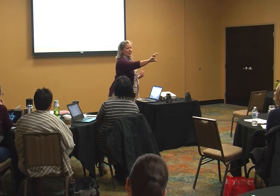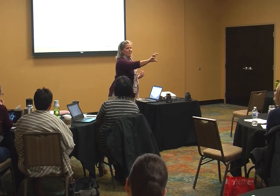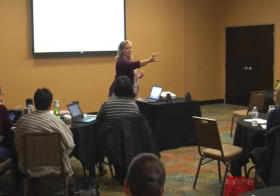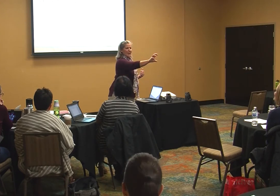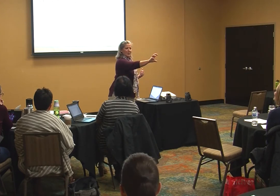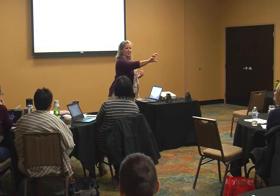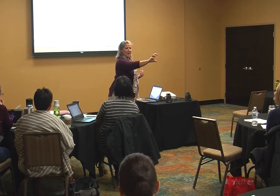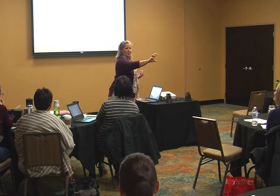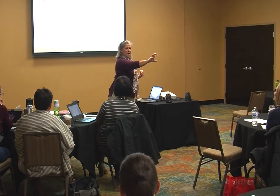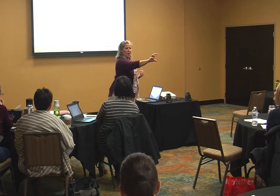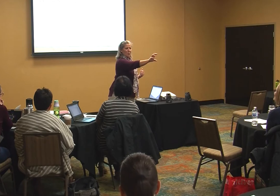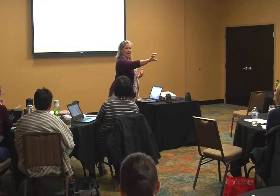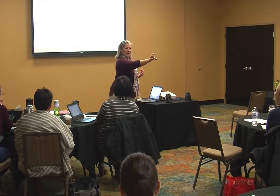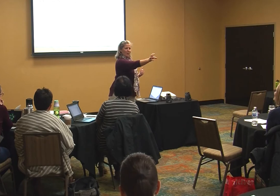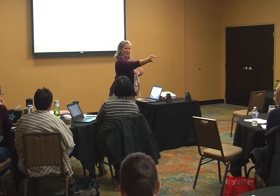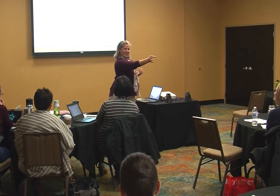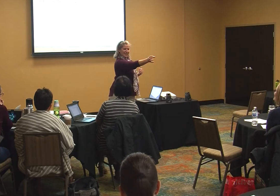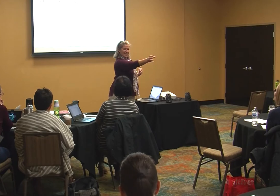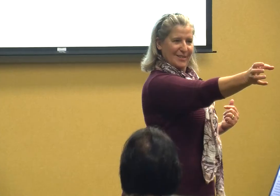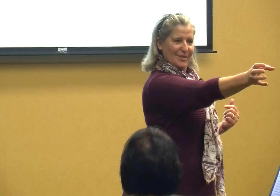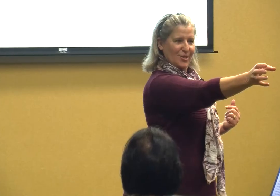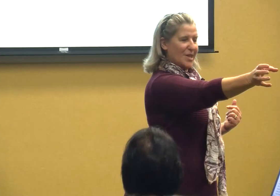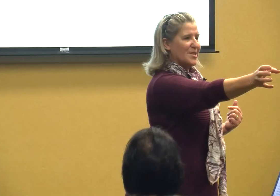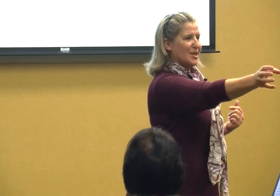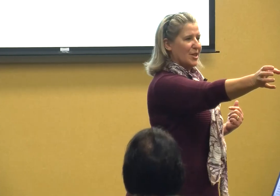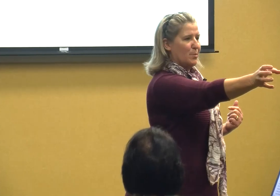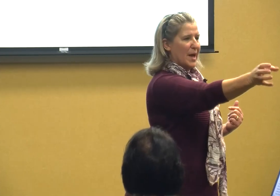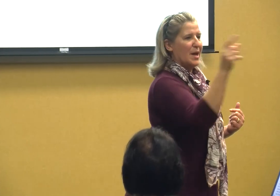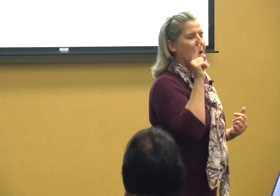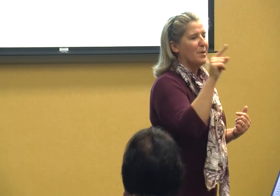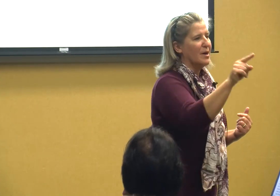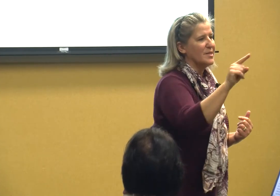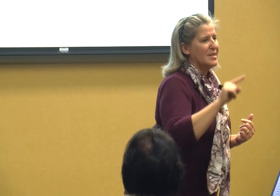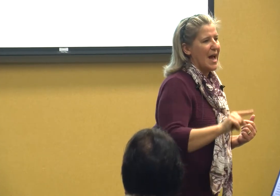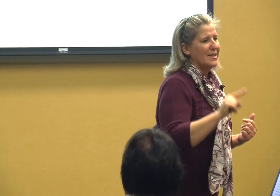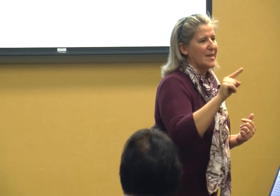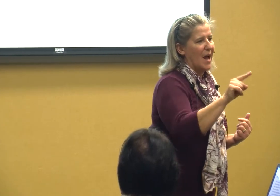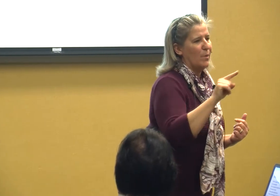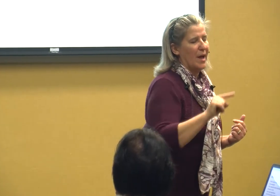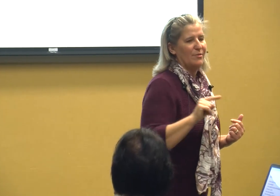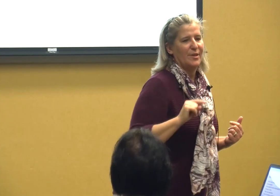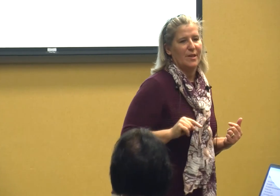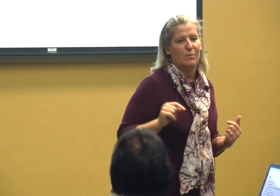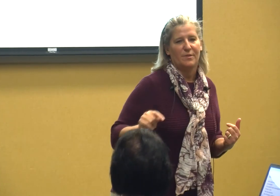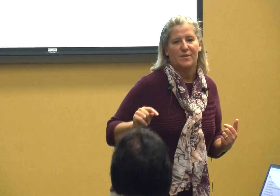information that you know and go just a little bit because that's how we have to deal with this